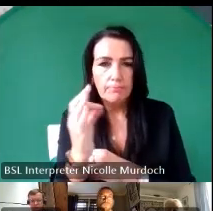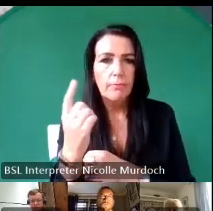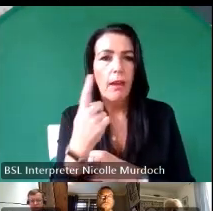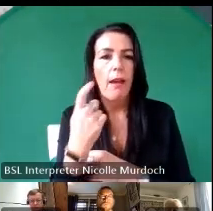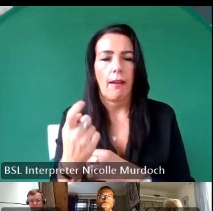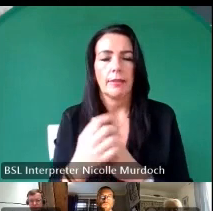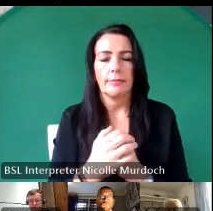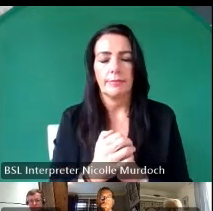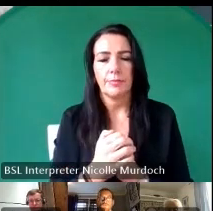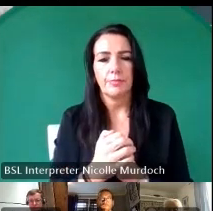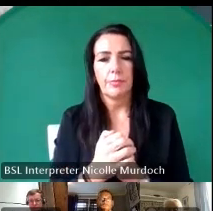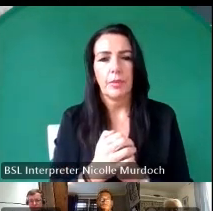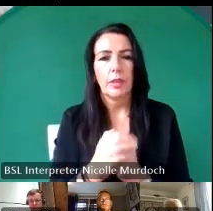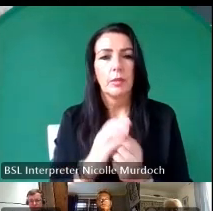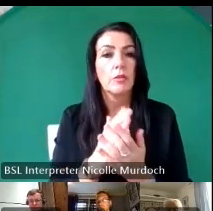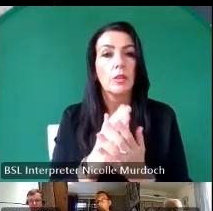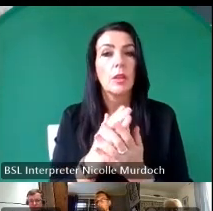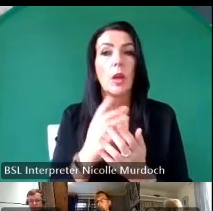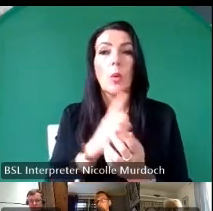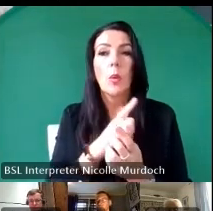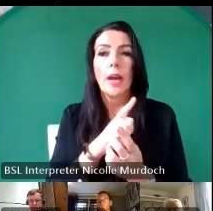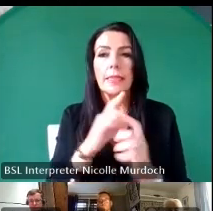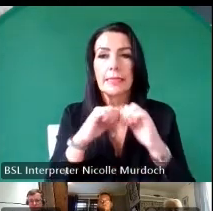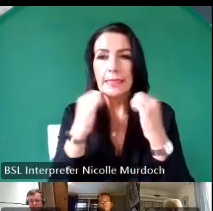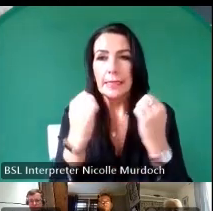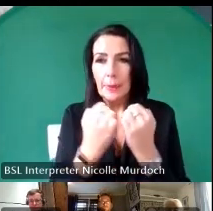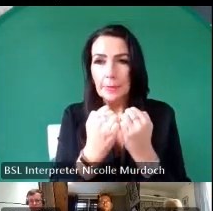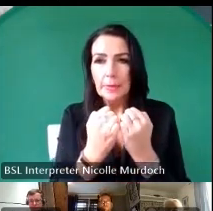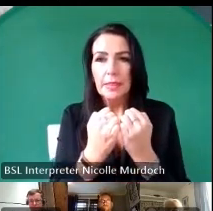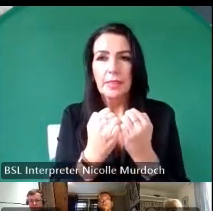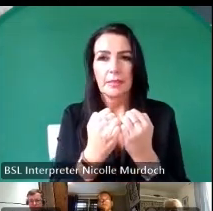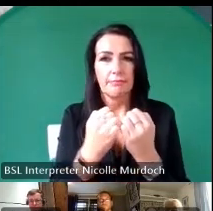main reason is so that everybody on teams and everybody in the room has the same opportunity